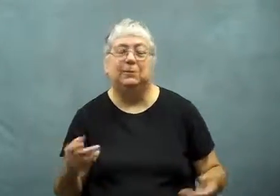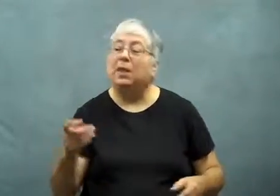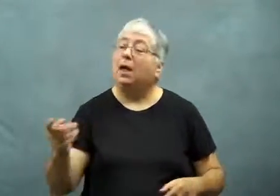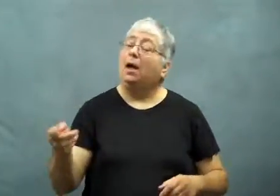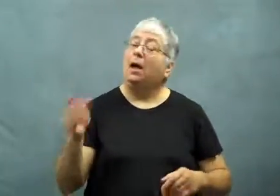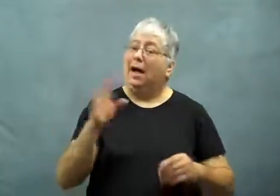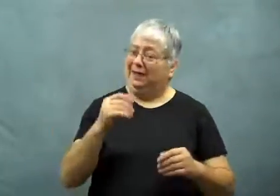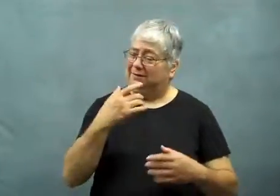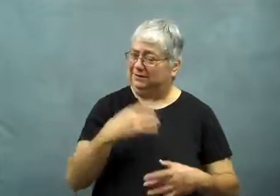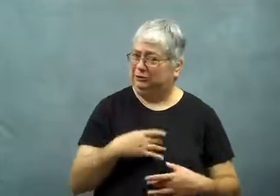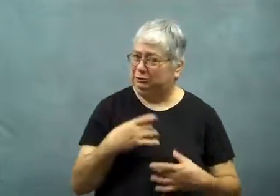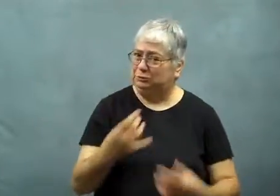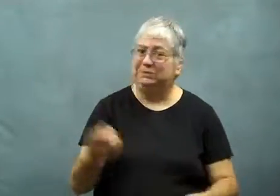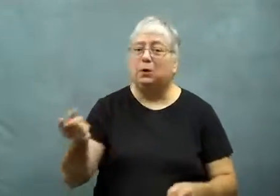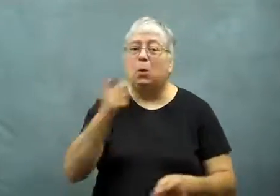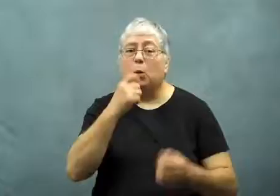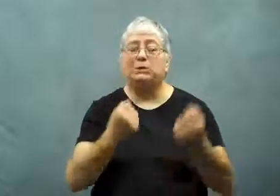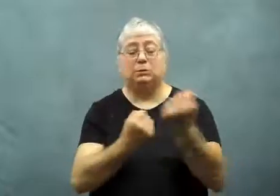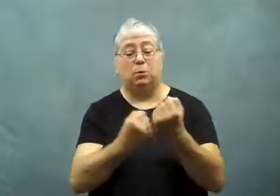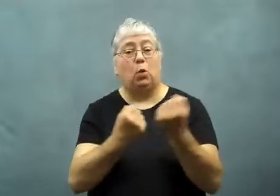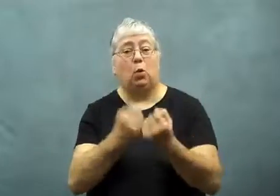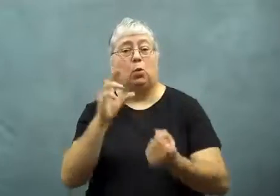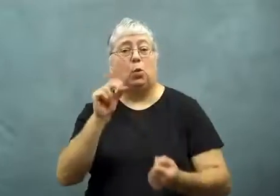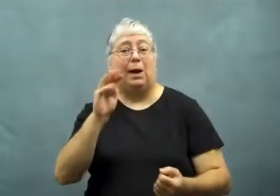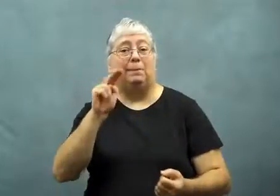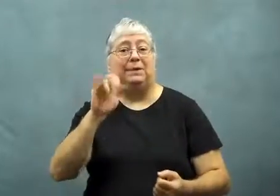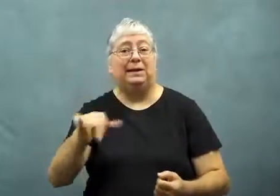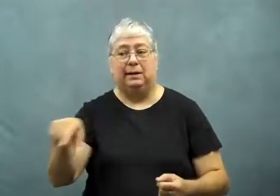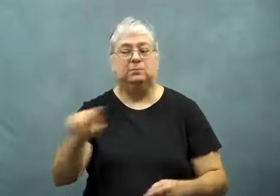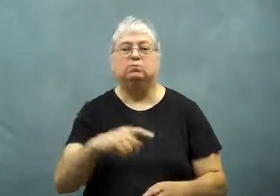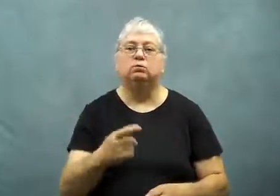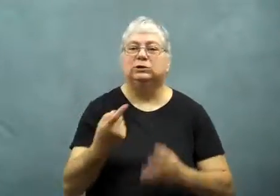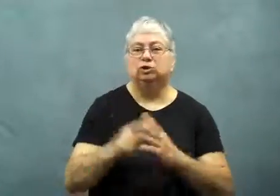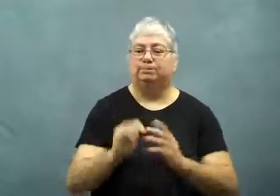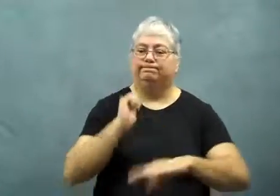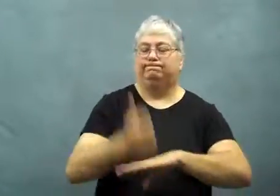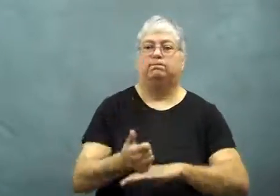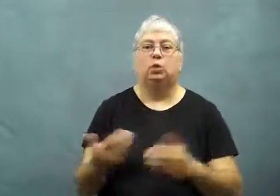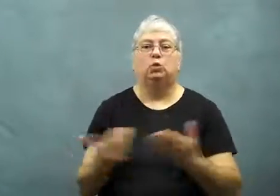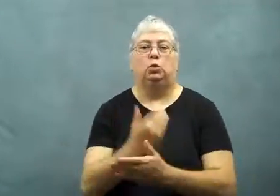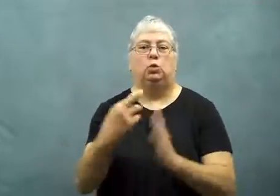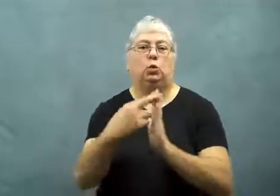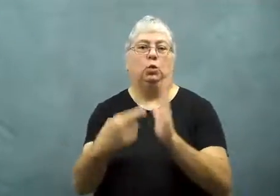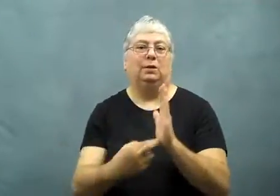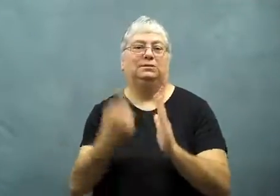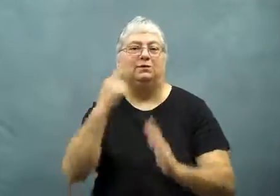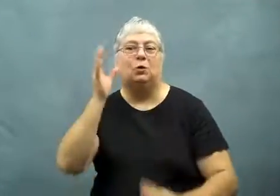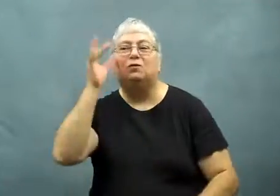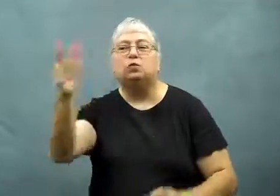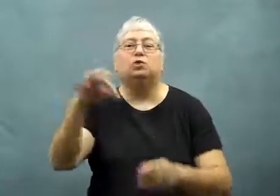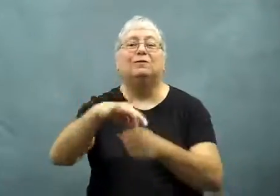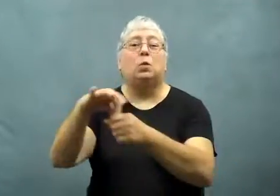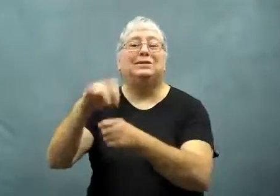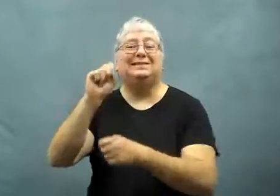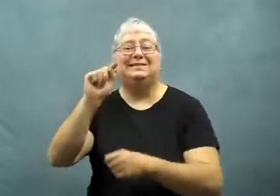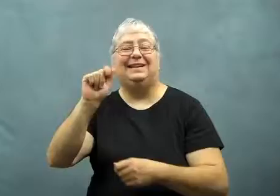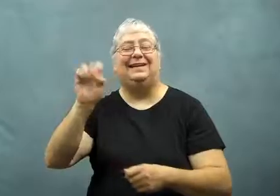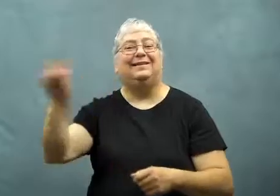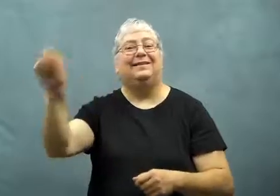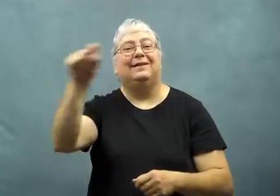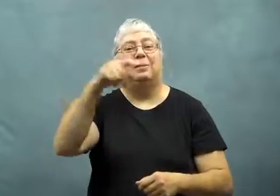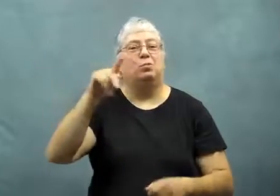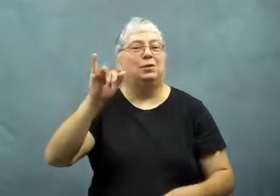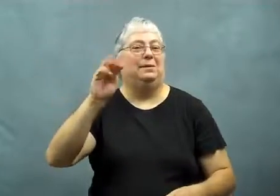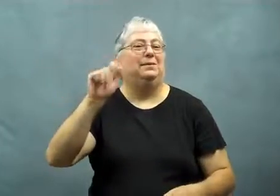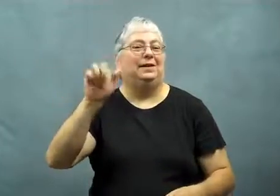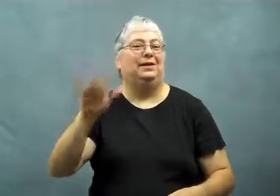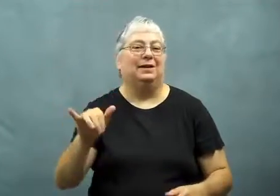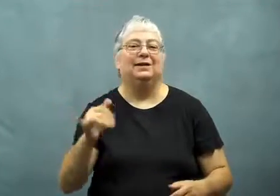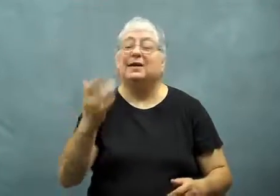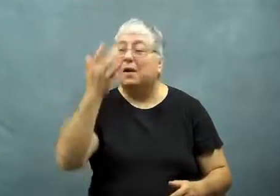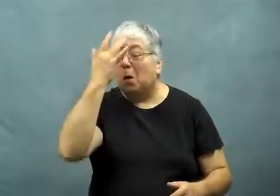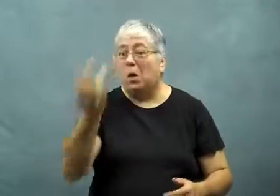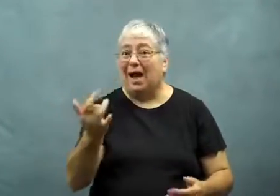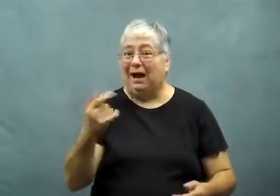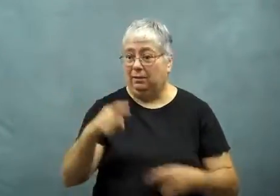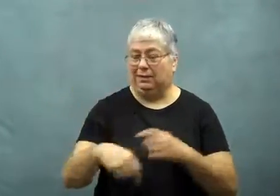Interestingly, the Romney supporters instituted new rules for future primaries.